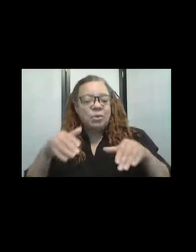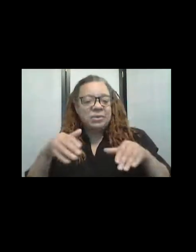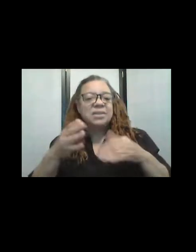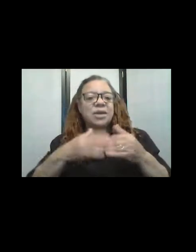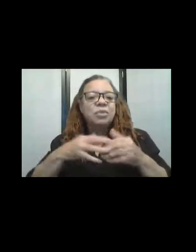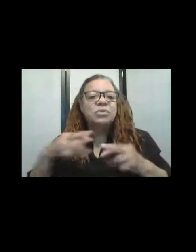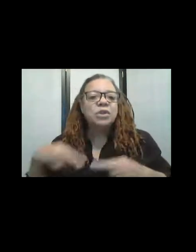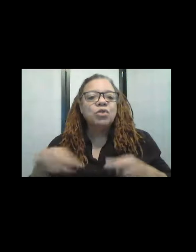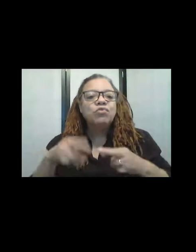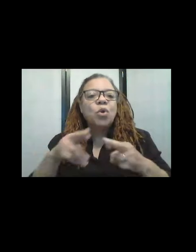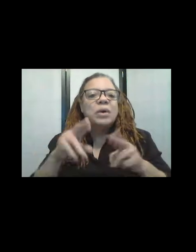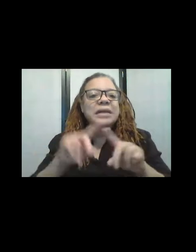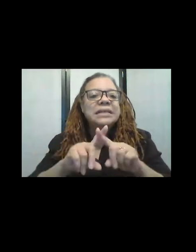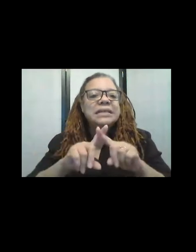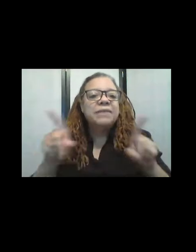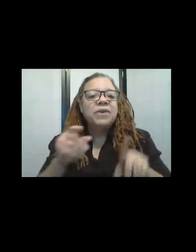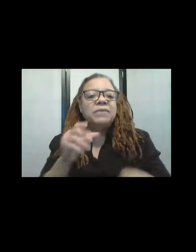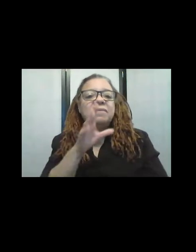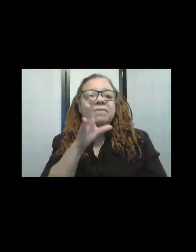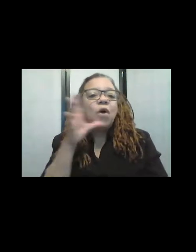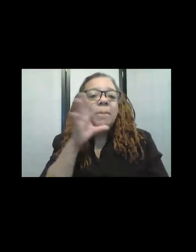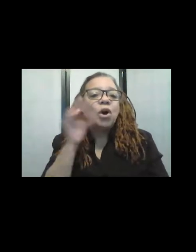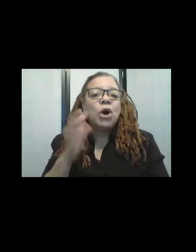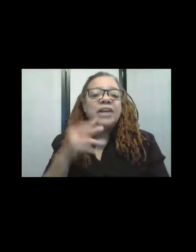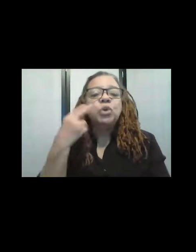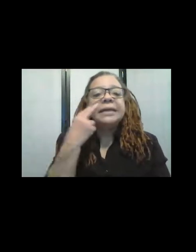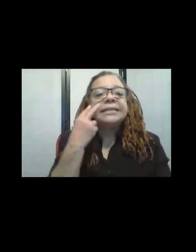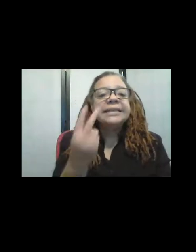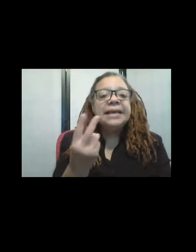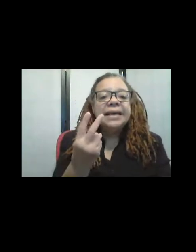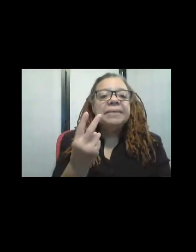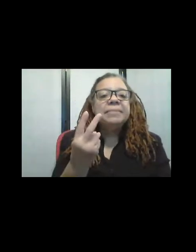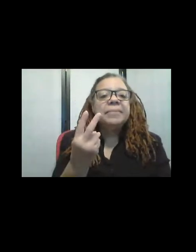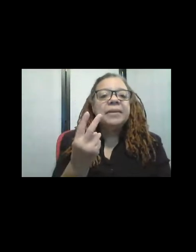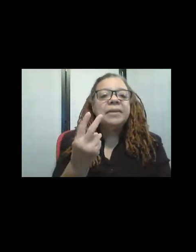different farmer, and you can see that um sheep are actually--